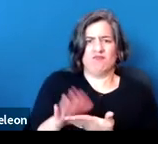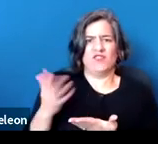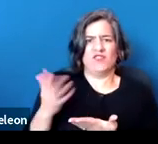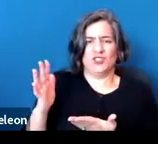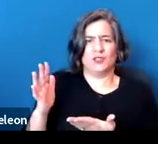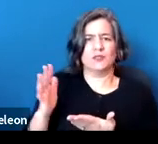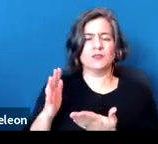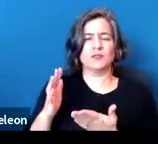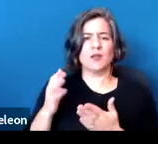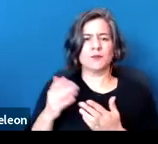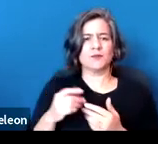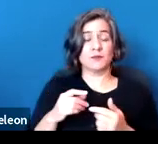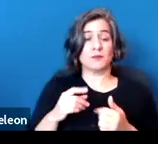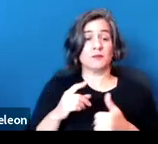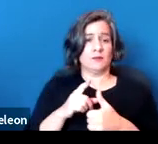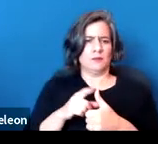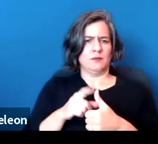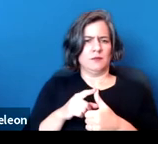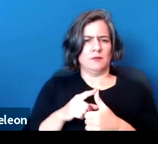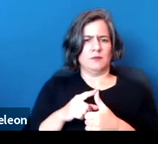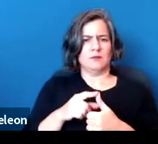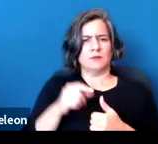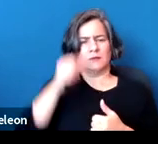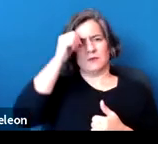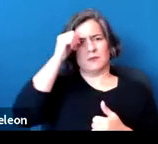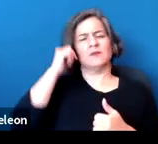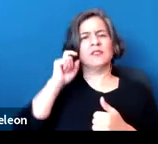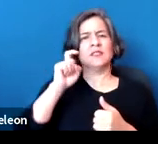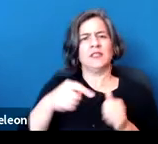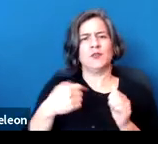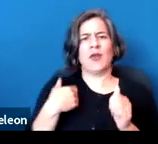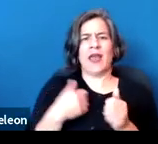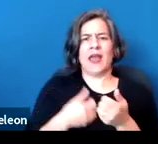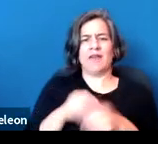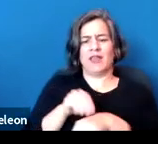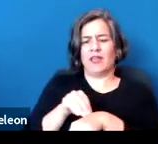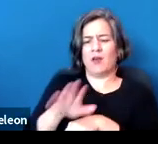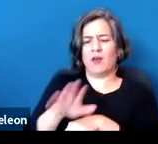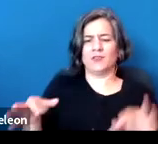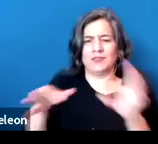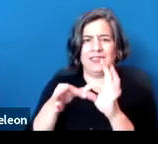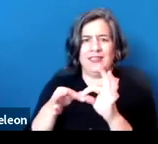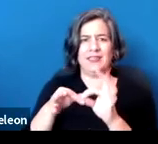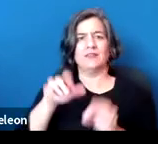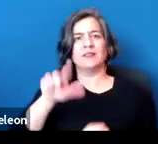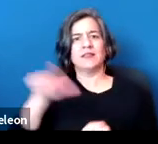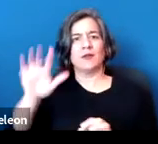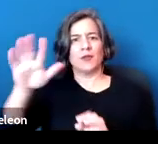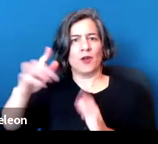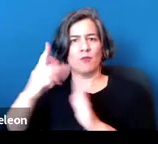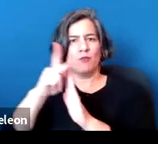the first one: without a causal link between a landlord's policy and a tenant's injury,